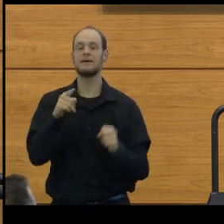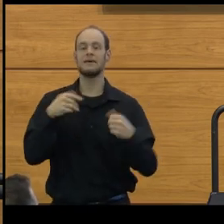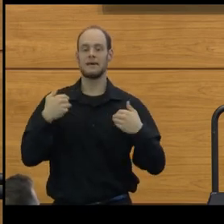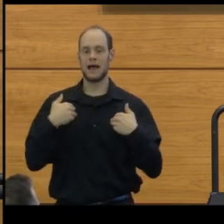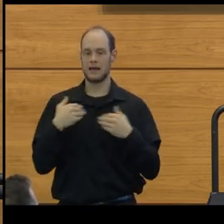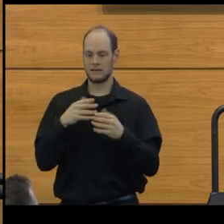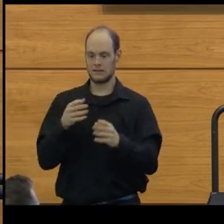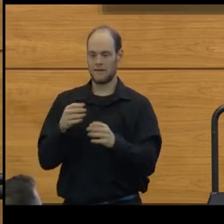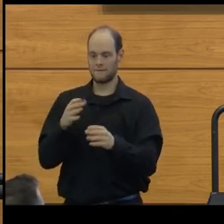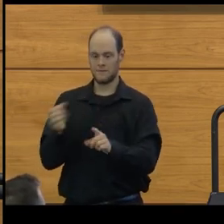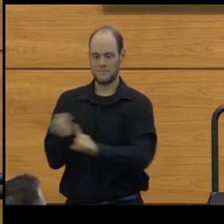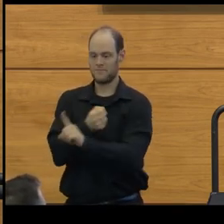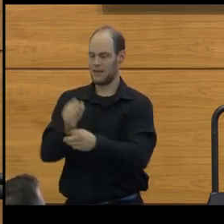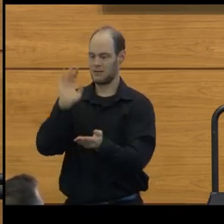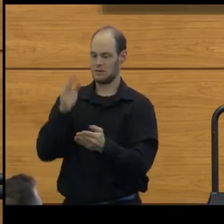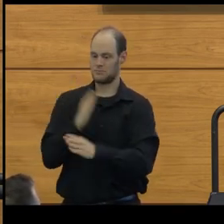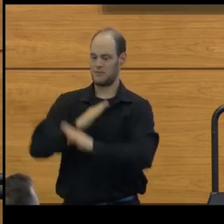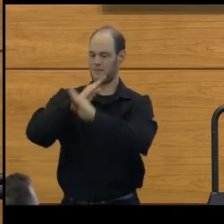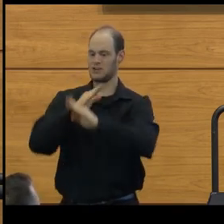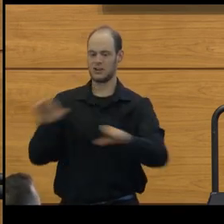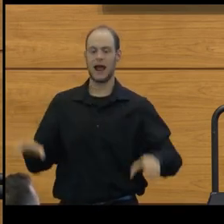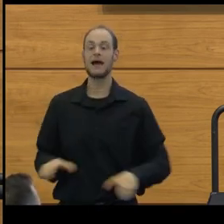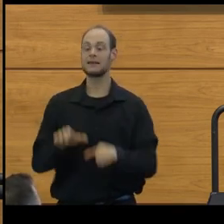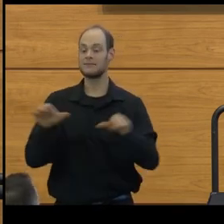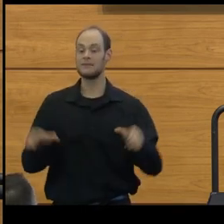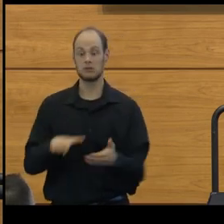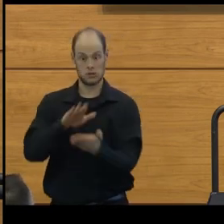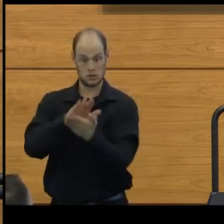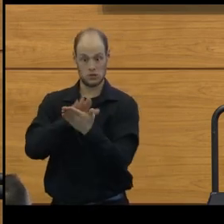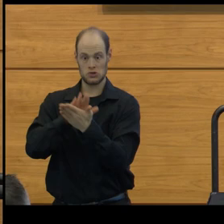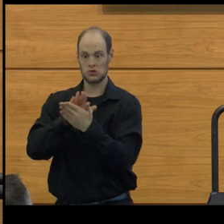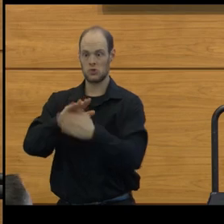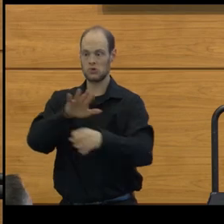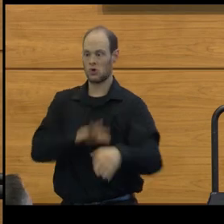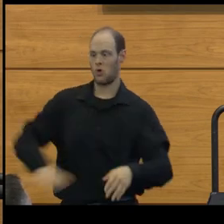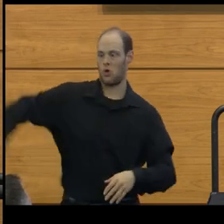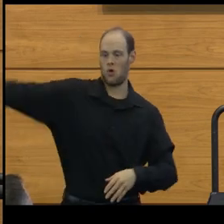violence prevention activities in schools nationwide.